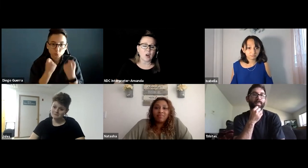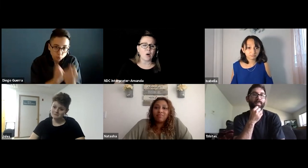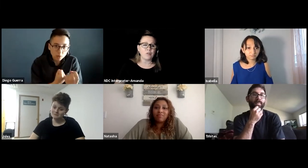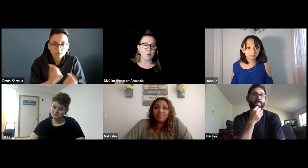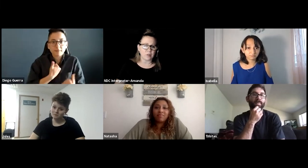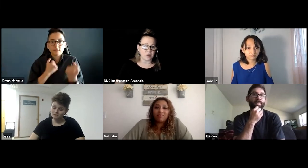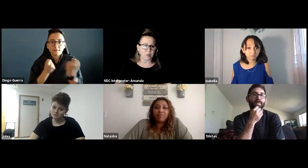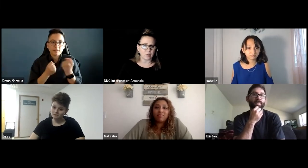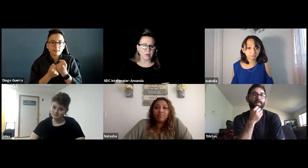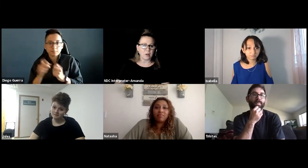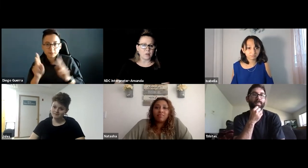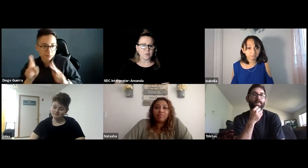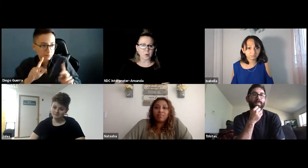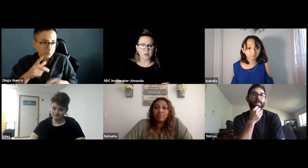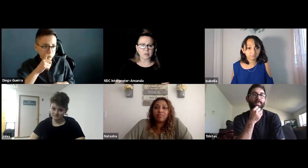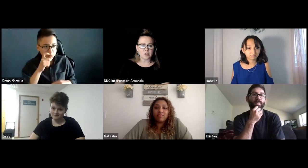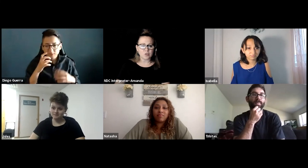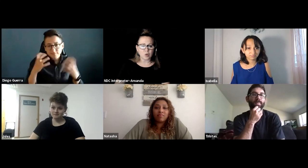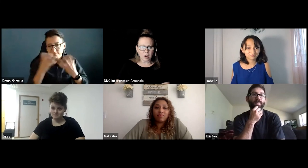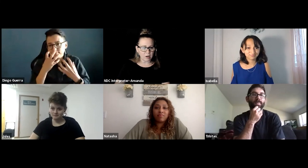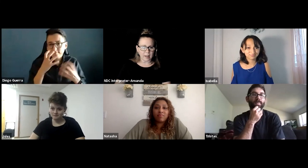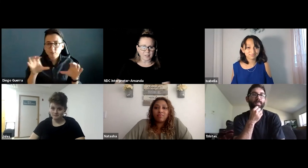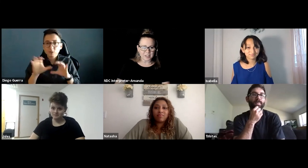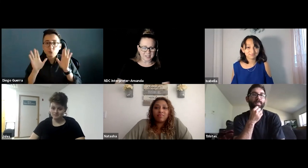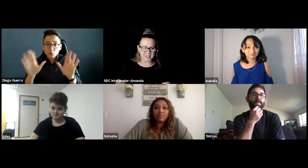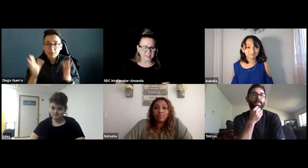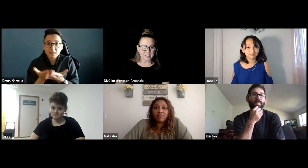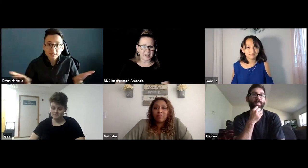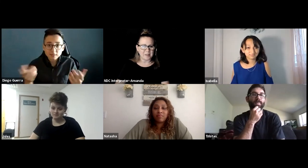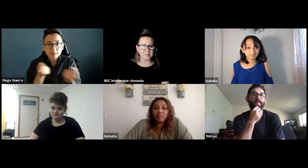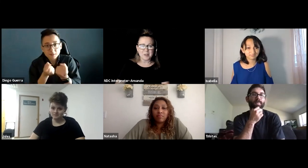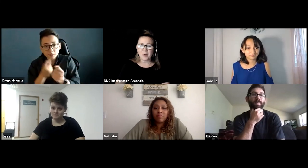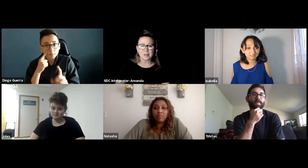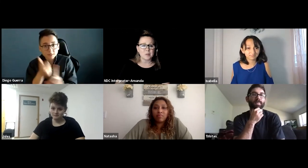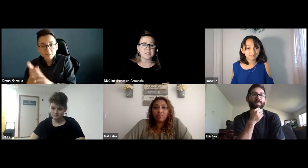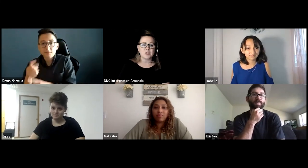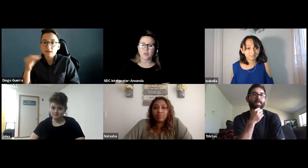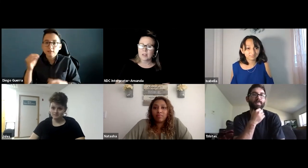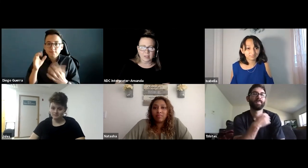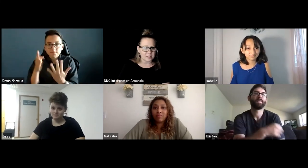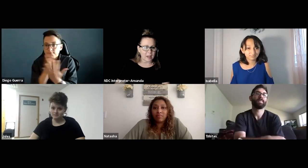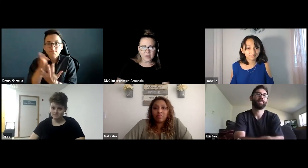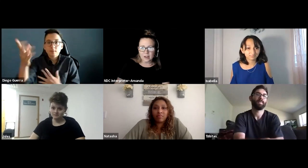all four of you for your strong advocacy skills and you all are doing such great things advocating